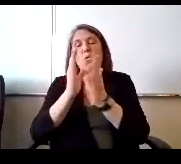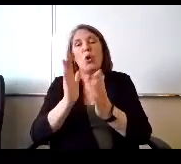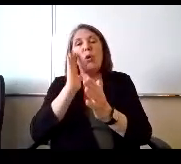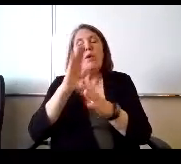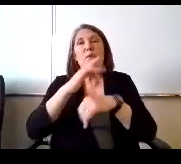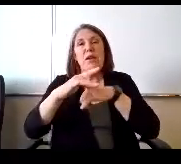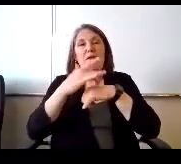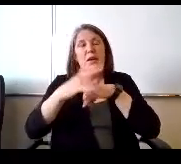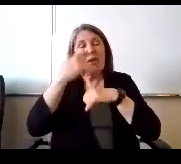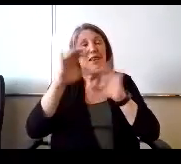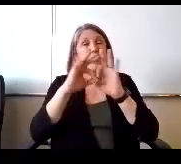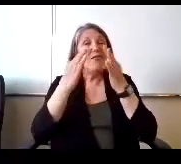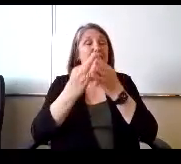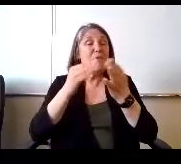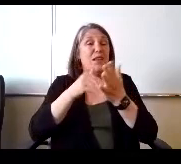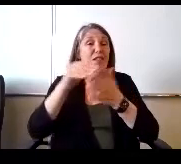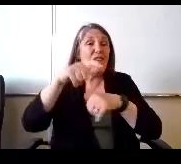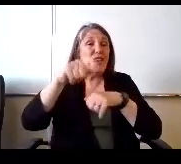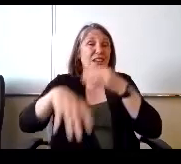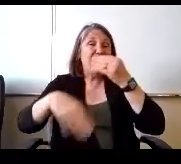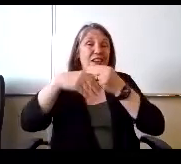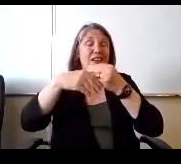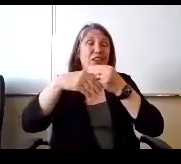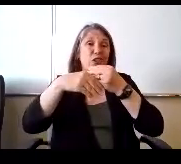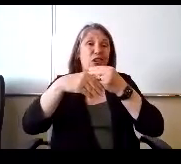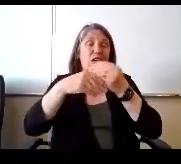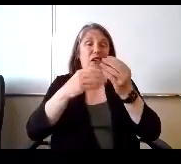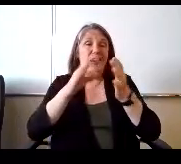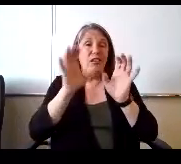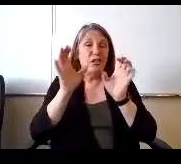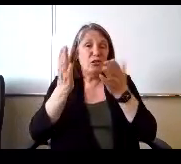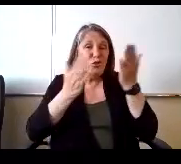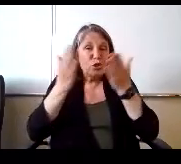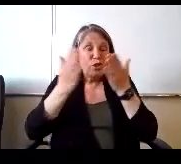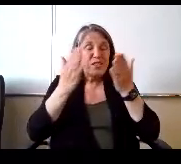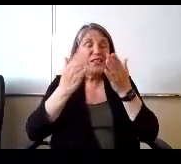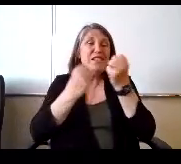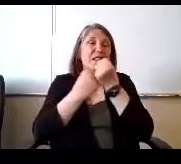because families often need additional. Services and support based on their family needs.